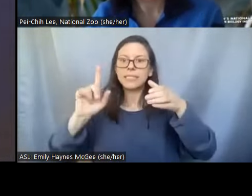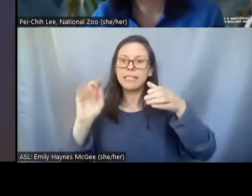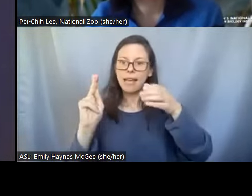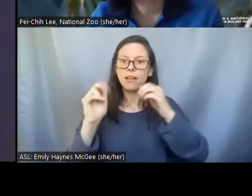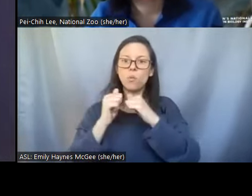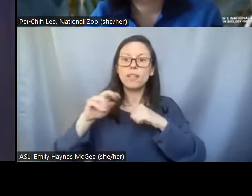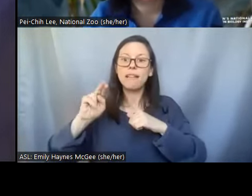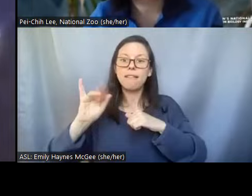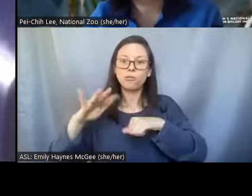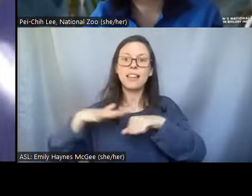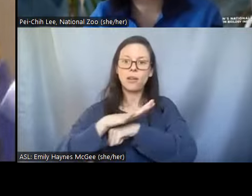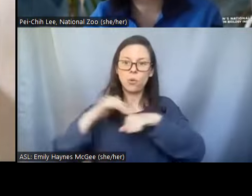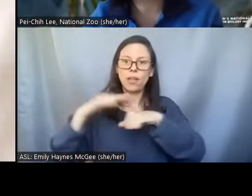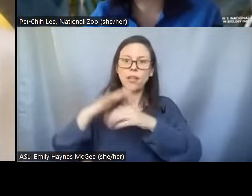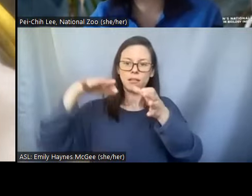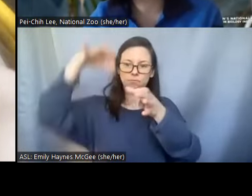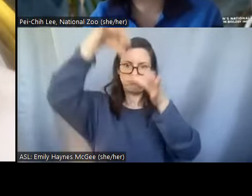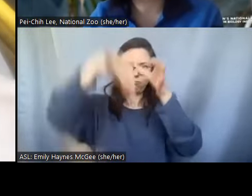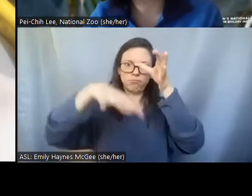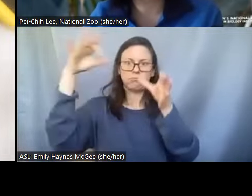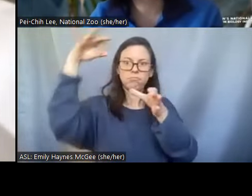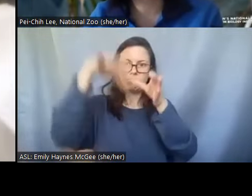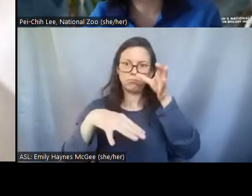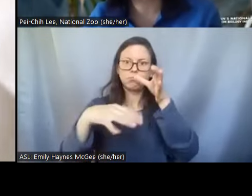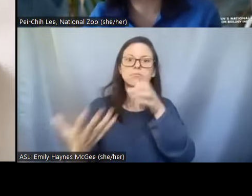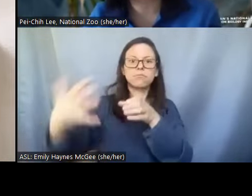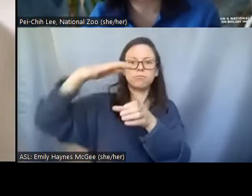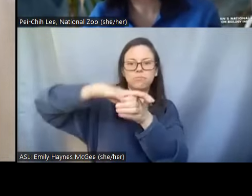Shellie: Wow. >>Pei-Chih: So this will be part of our genome resource bank.